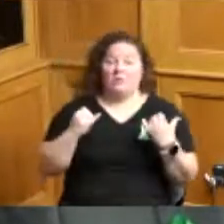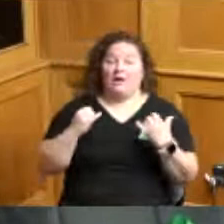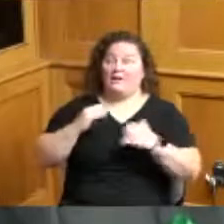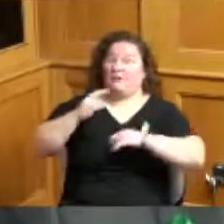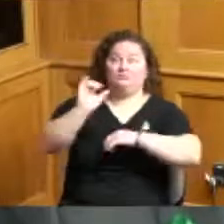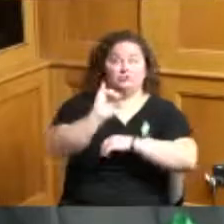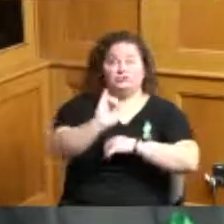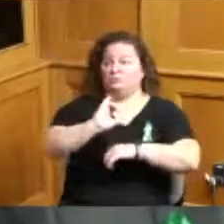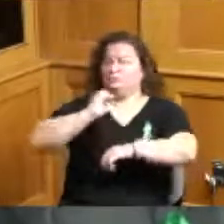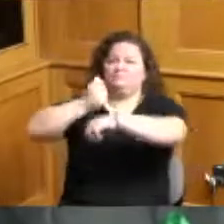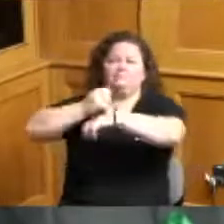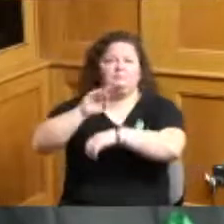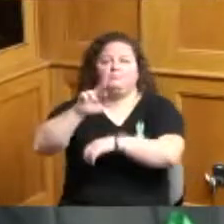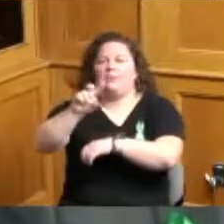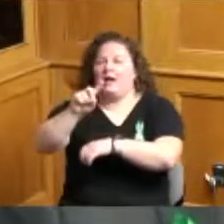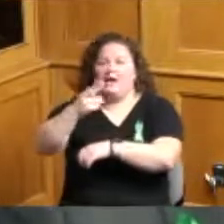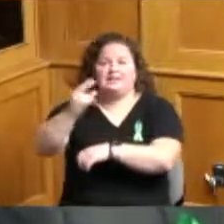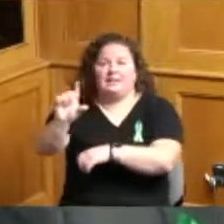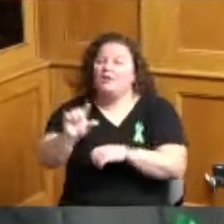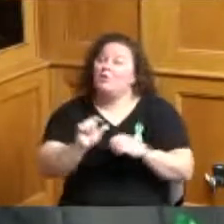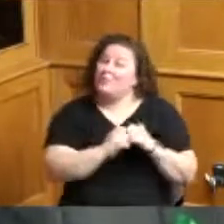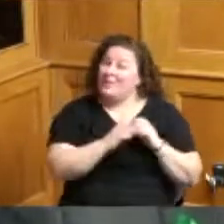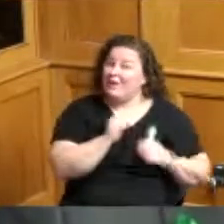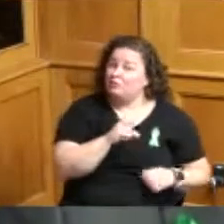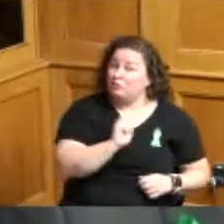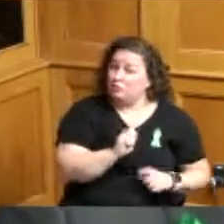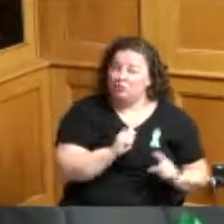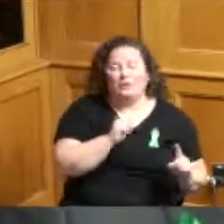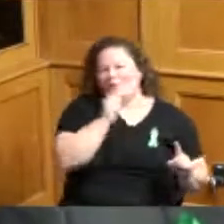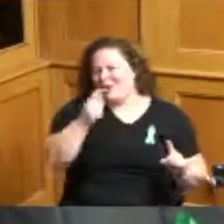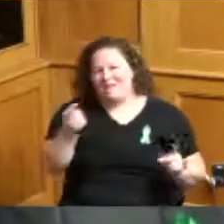it wouldn't have happened without sue Schiller so thank you to sue for all of